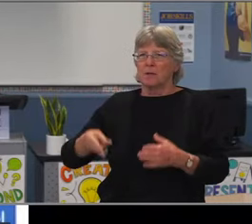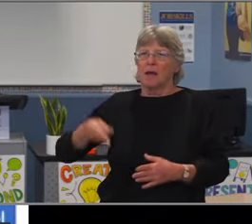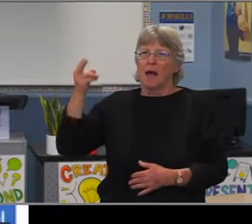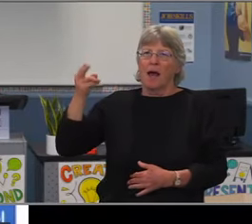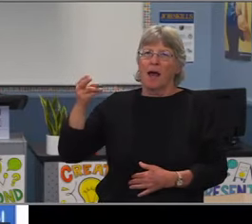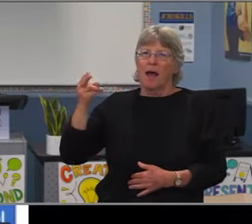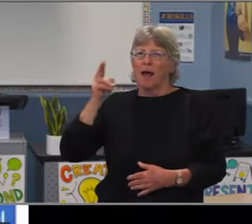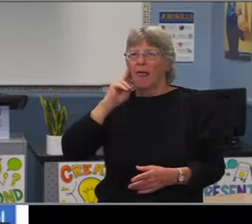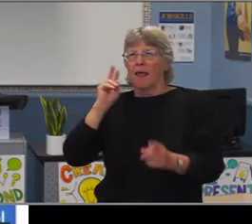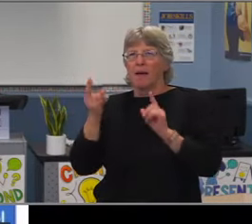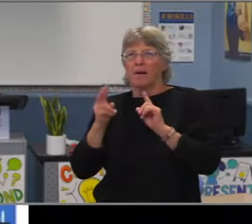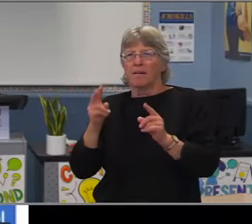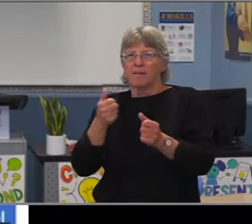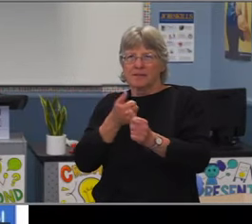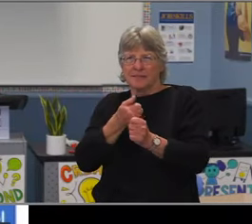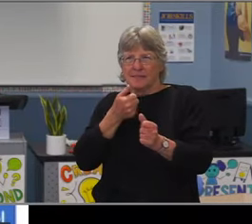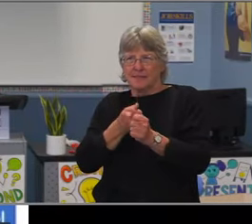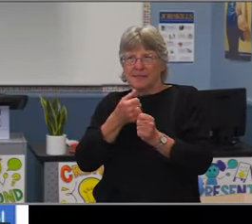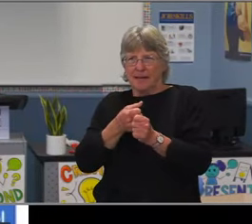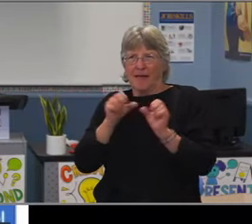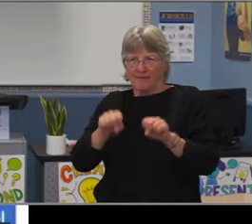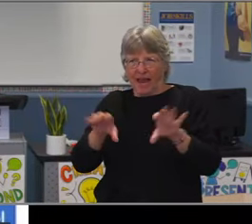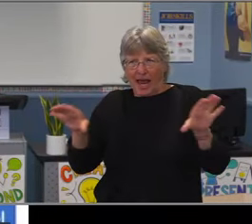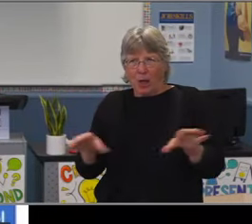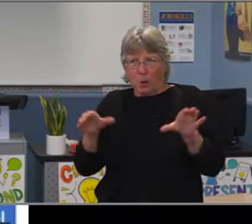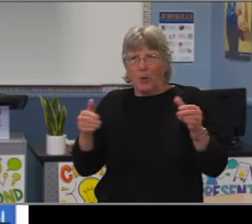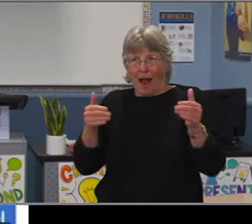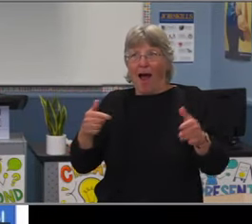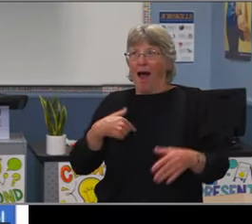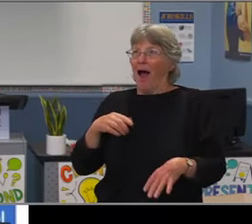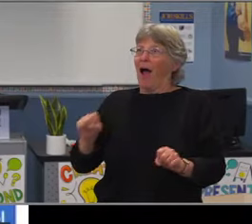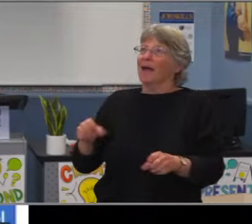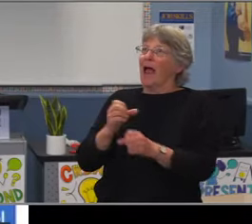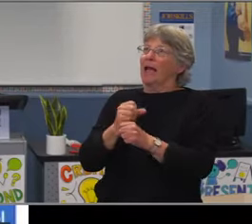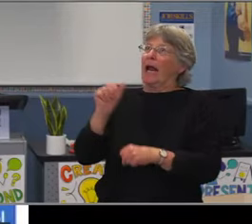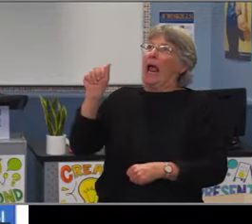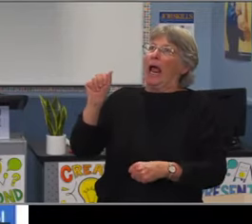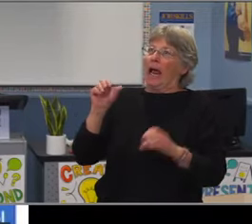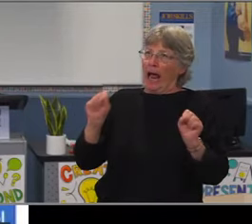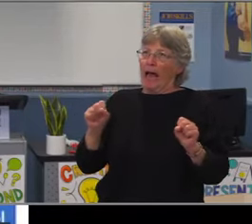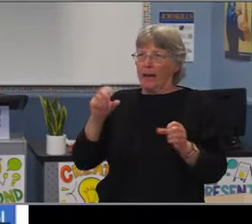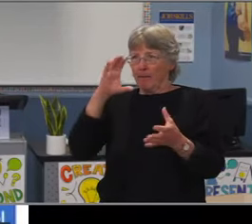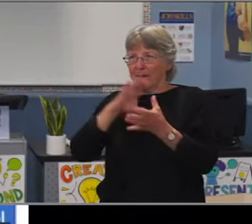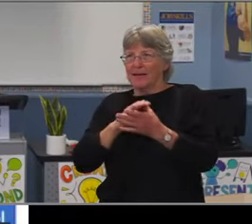that you just share Mr. Meyer So just building on that point. [Mr. Meyer] I agree. Thank you very much one Juan.